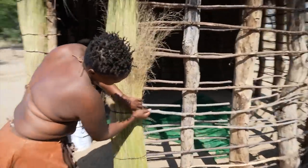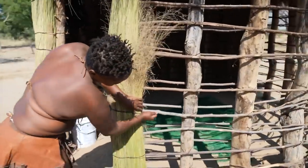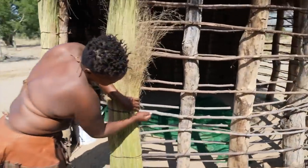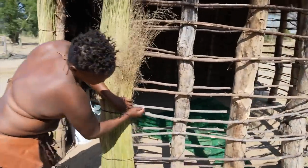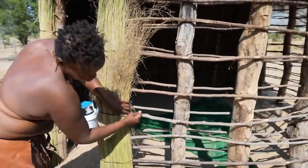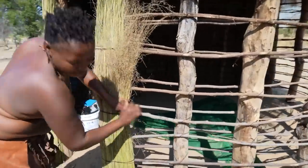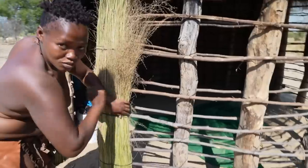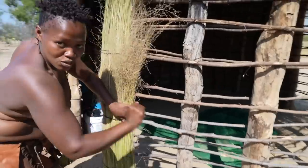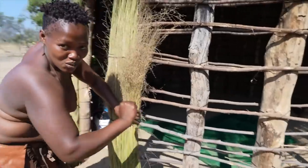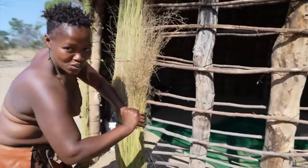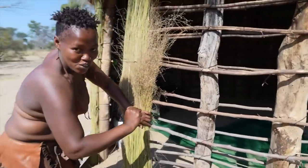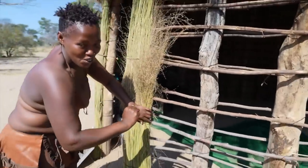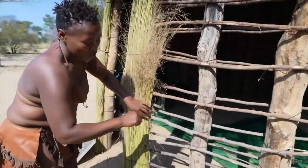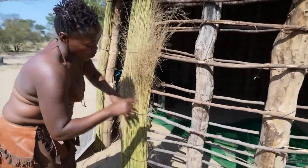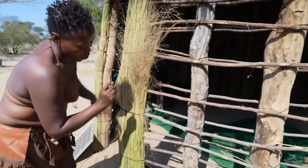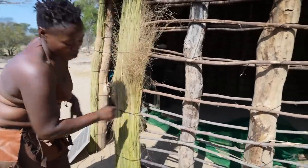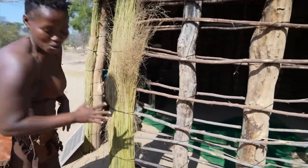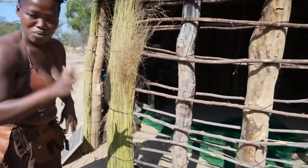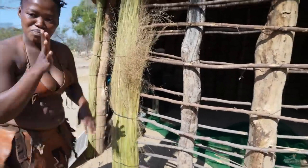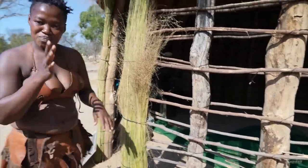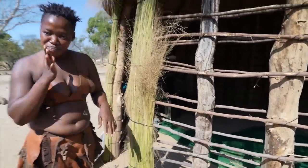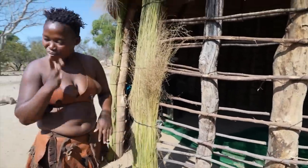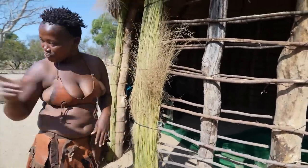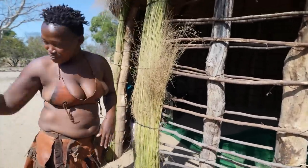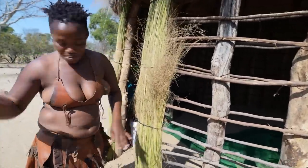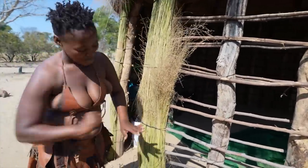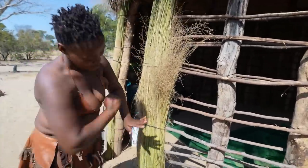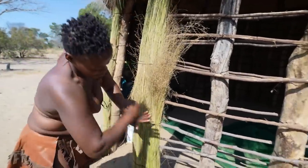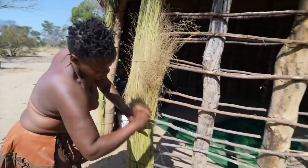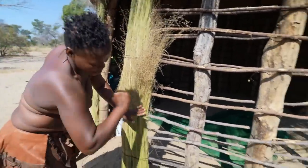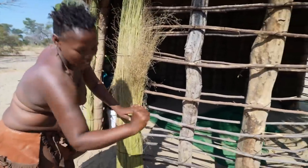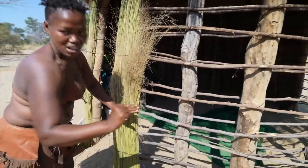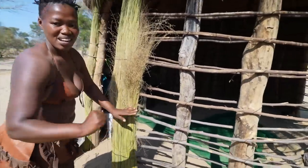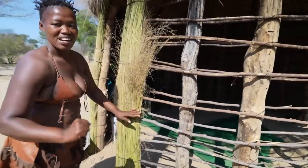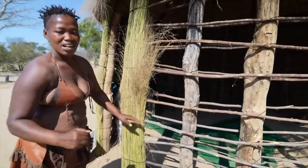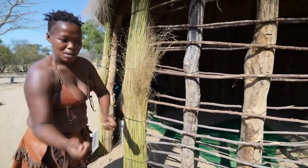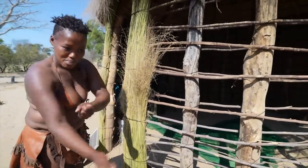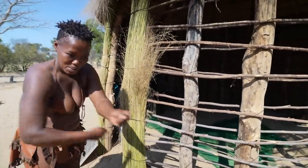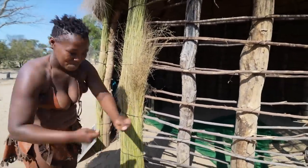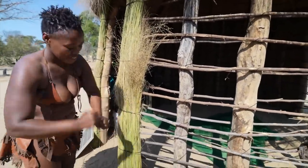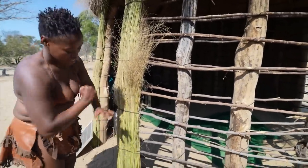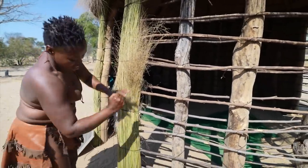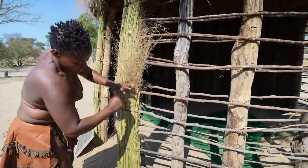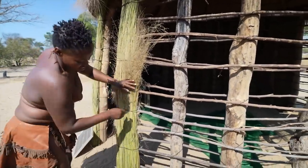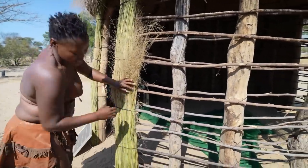We feed the grass through these branches.